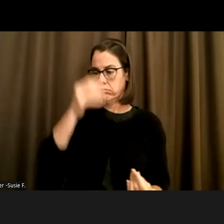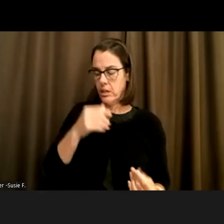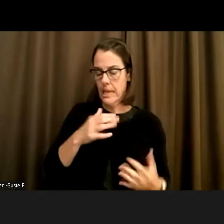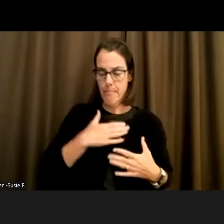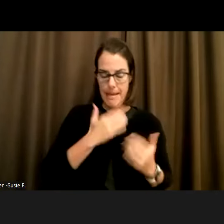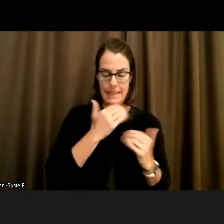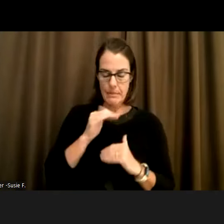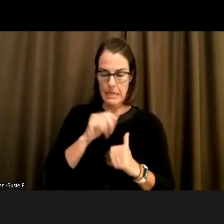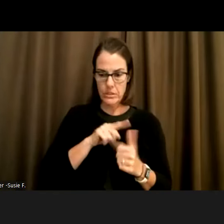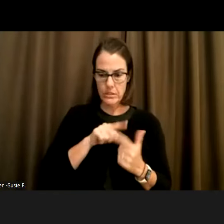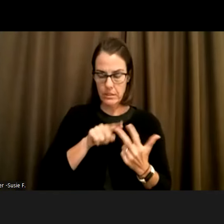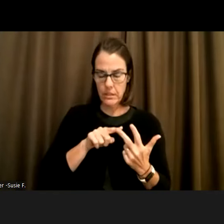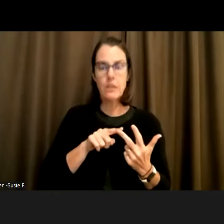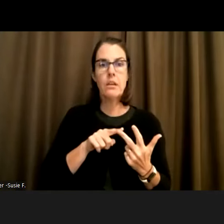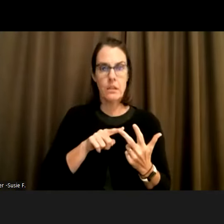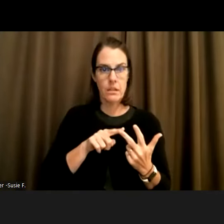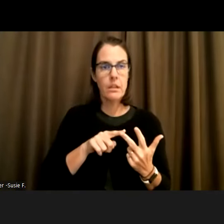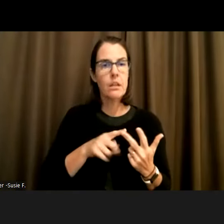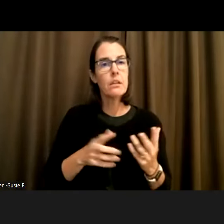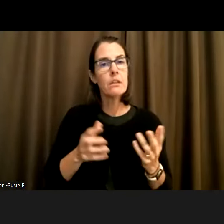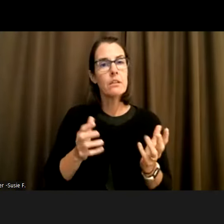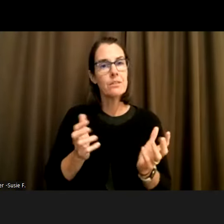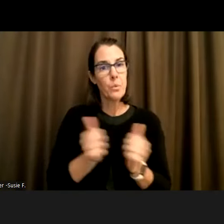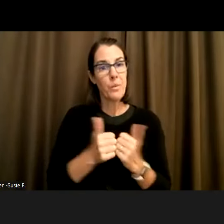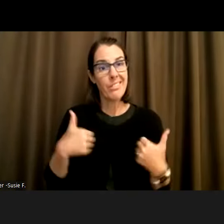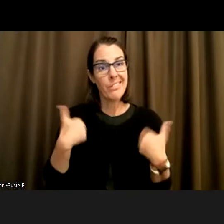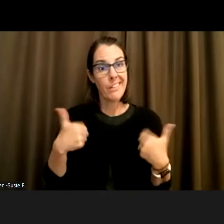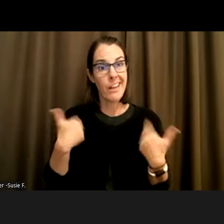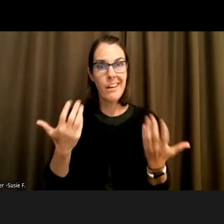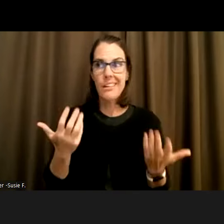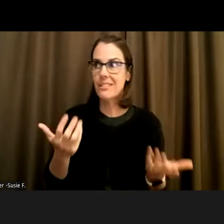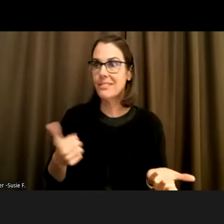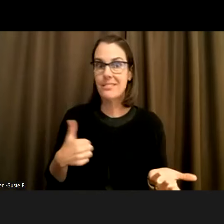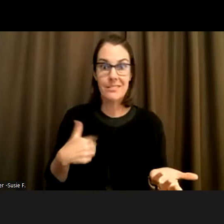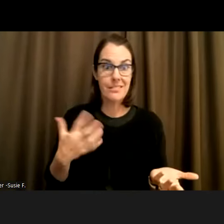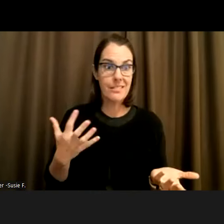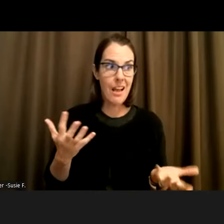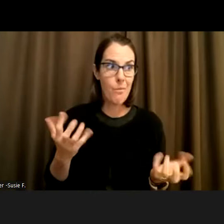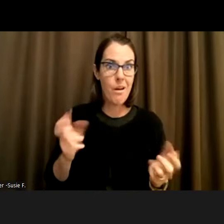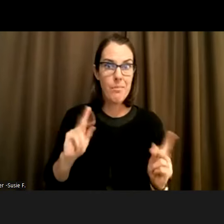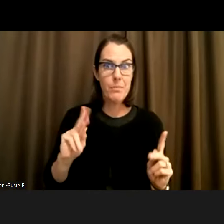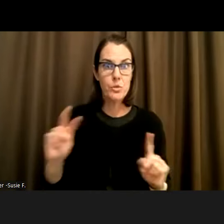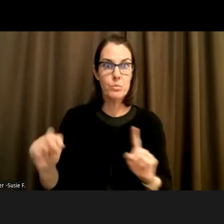now and so especially with. Being younger, it was like okay, I want to be perceived as the person